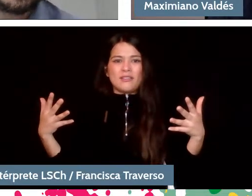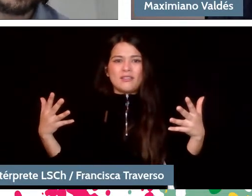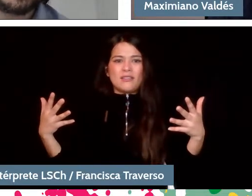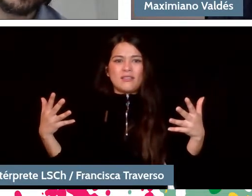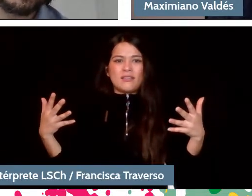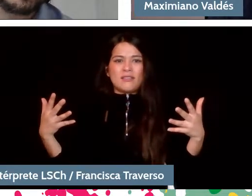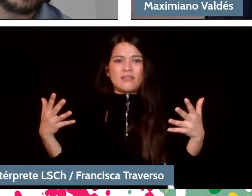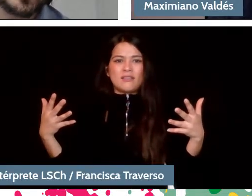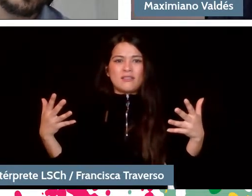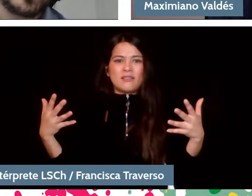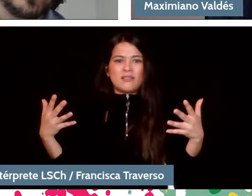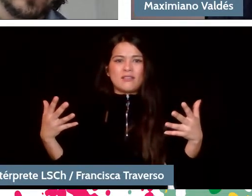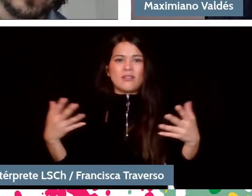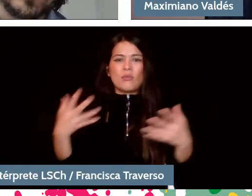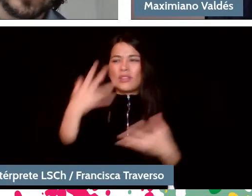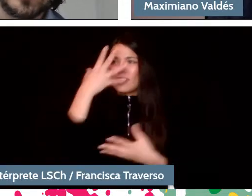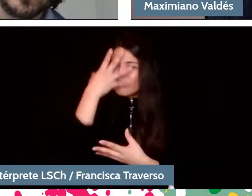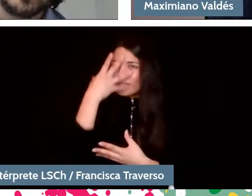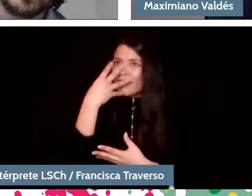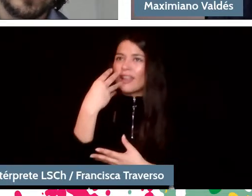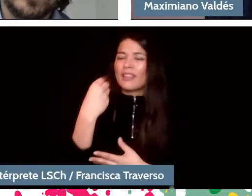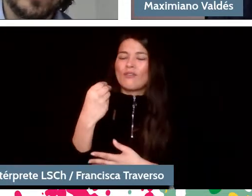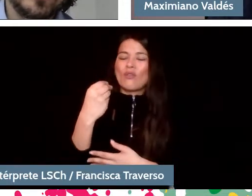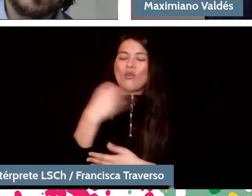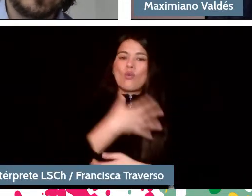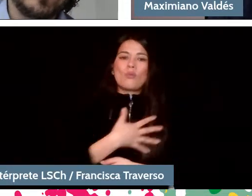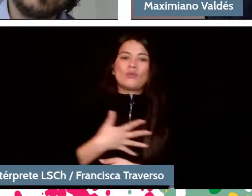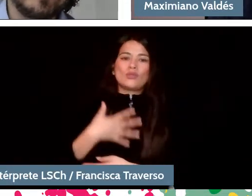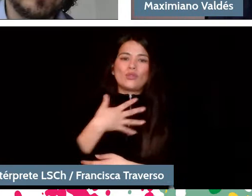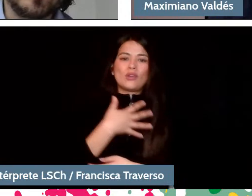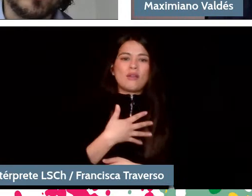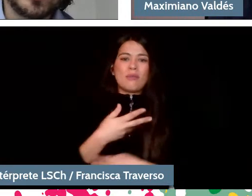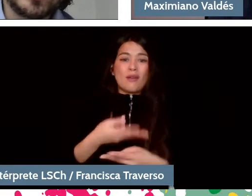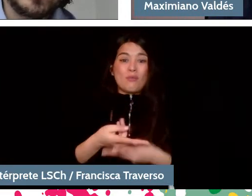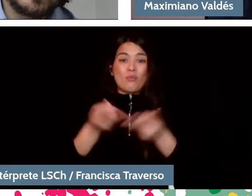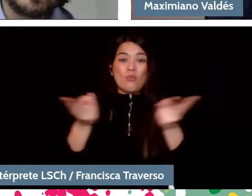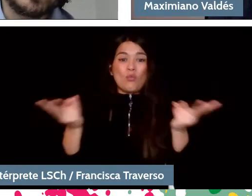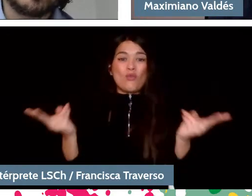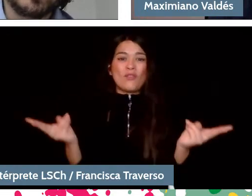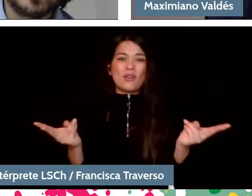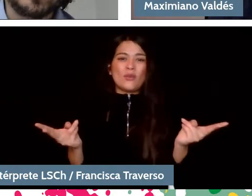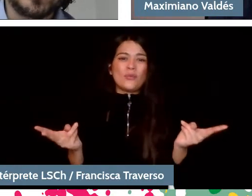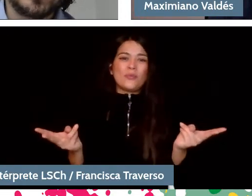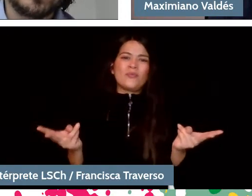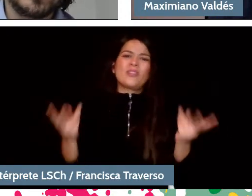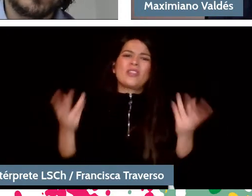attractive or emotional for the public, I mean, trying to... as a place that is already different from what is expected.